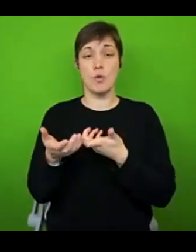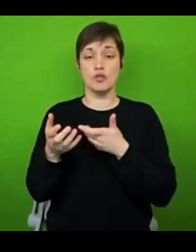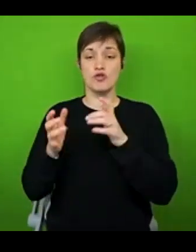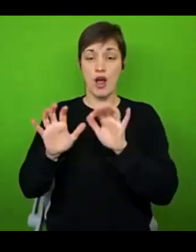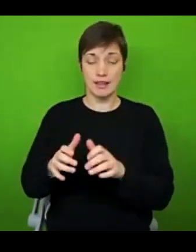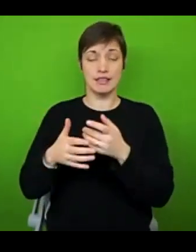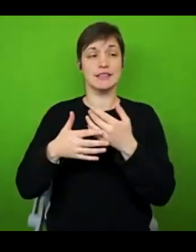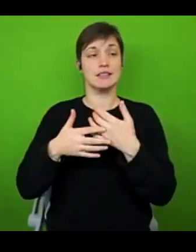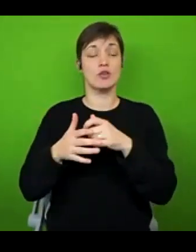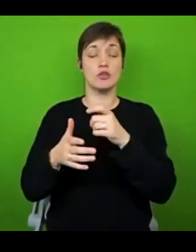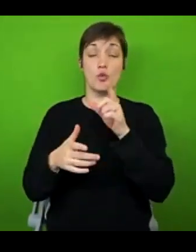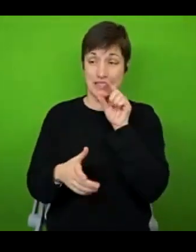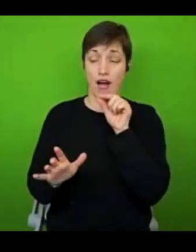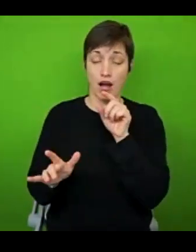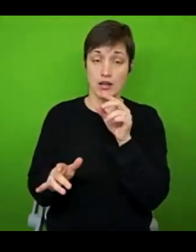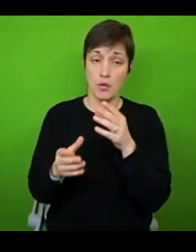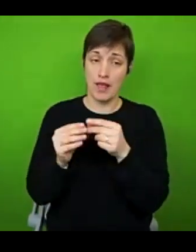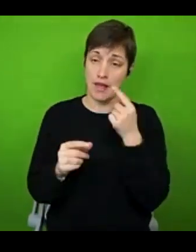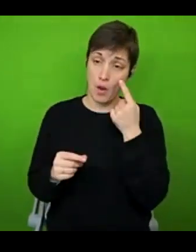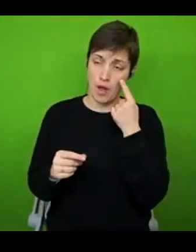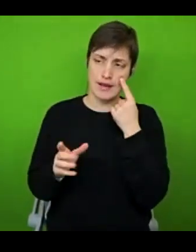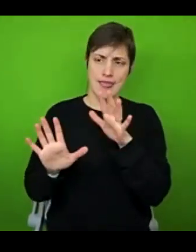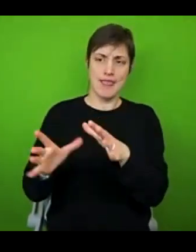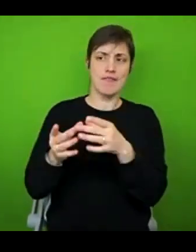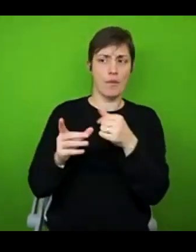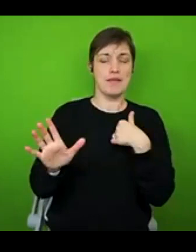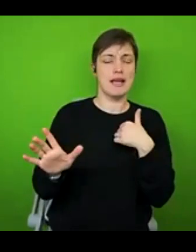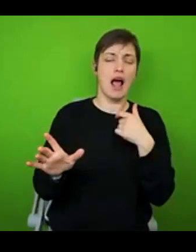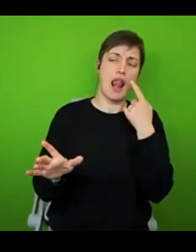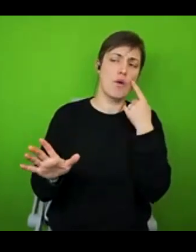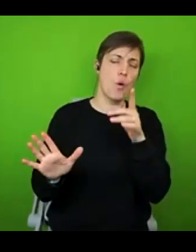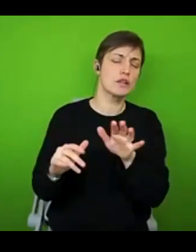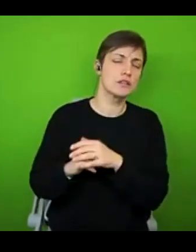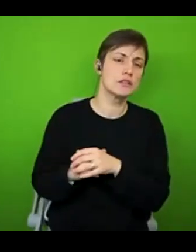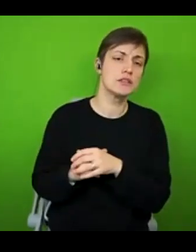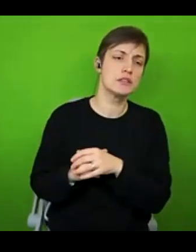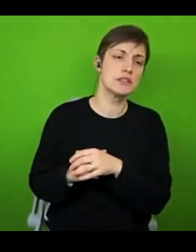Tell you what, leave that one with me, I'll have a look into that one as well, there must be. But again, social media